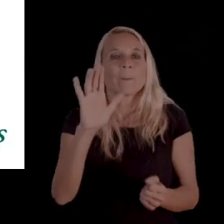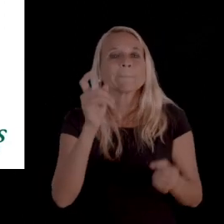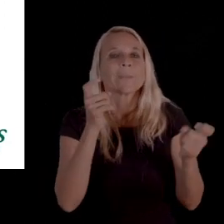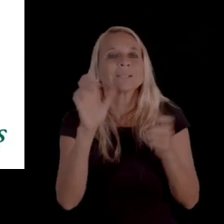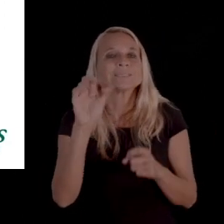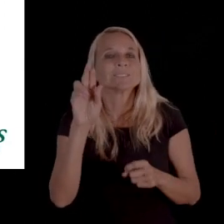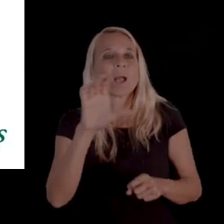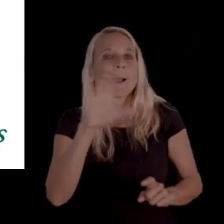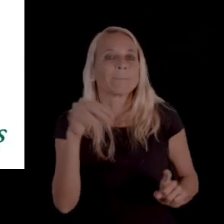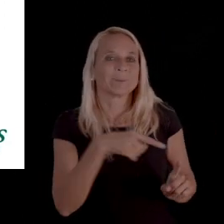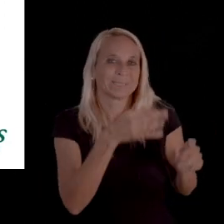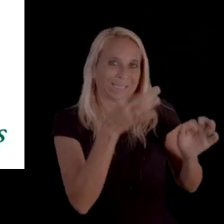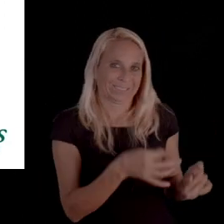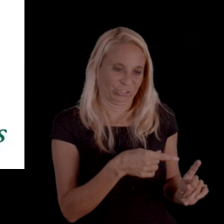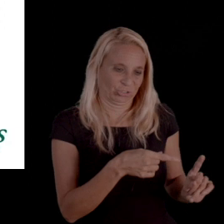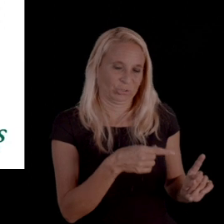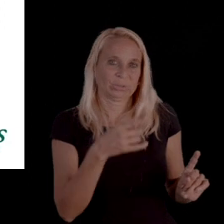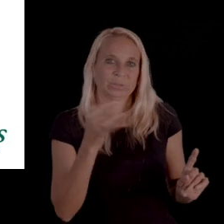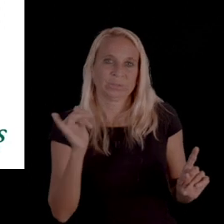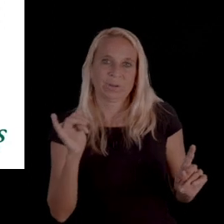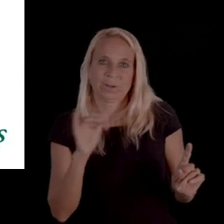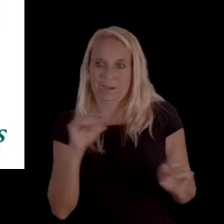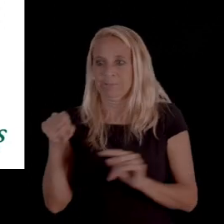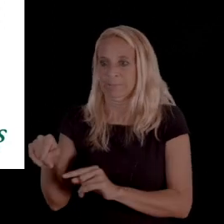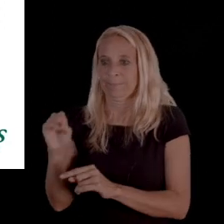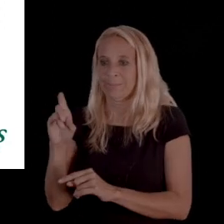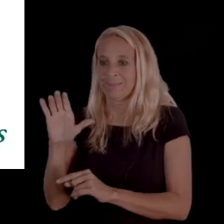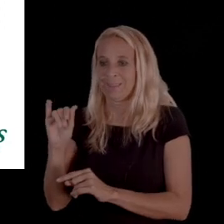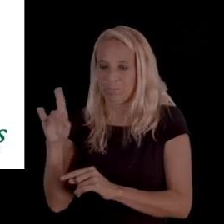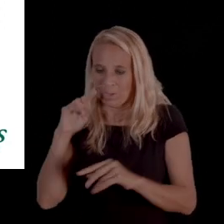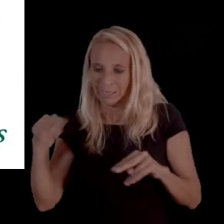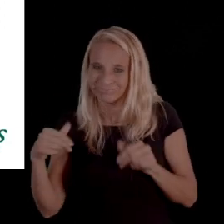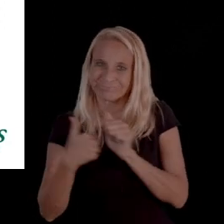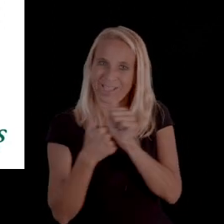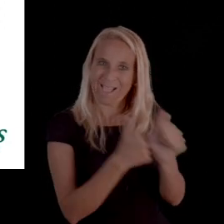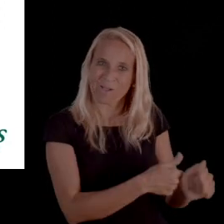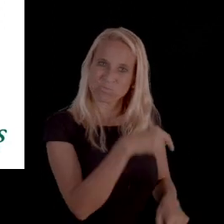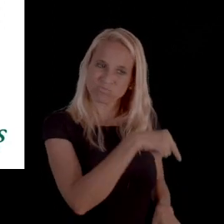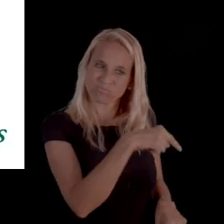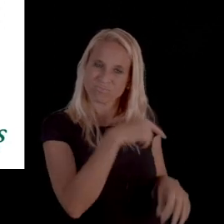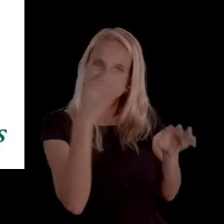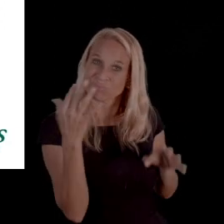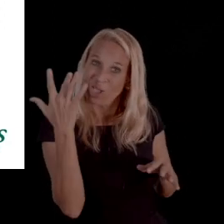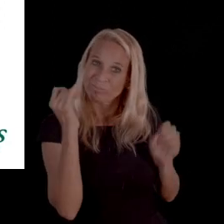to support this managed care company's decision at this Medicaid fair hearing.